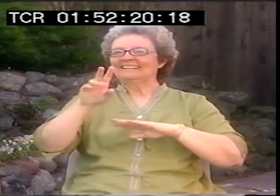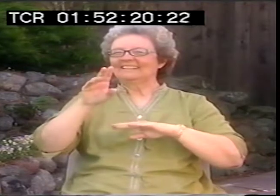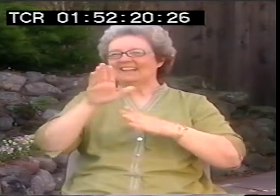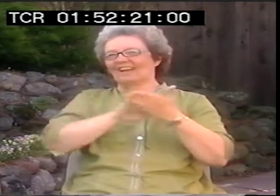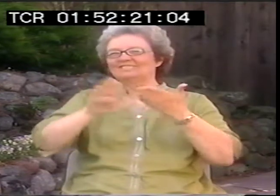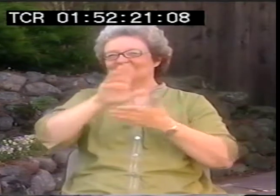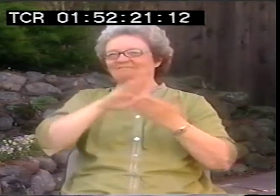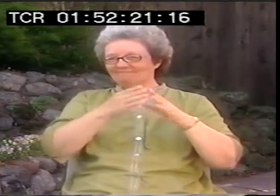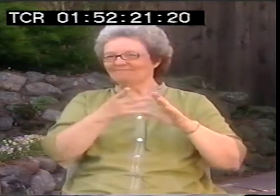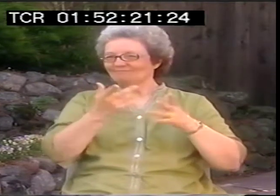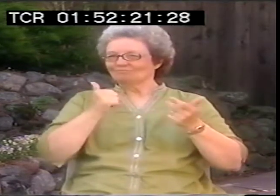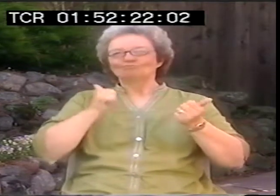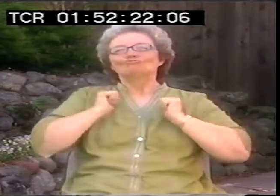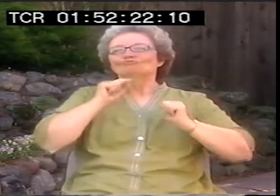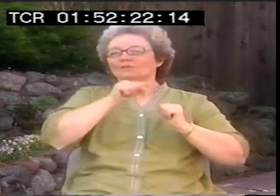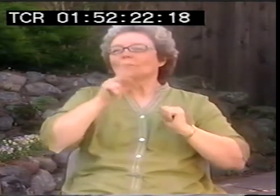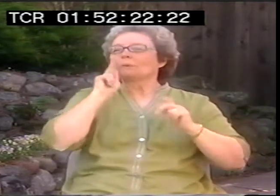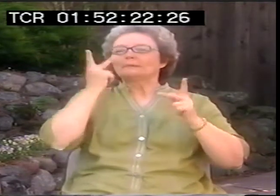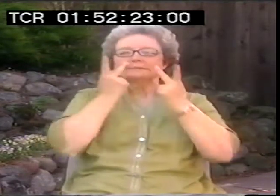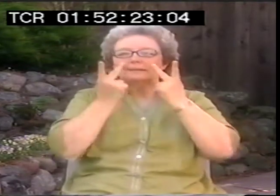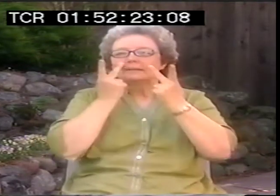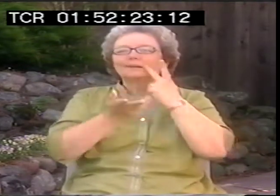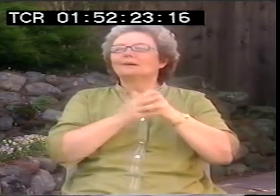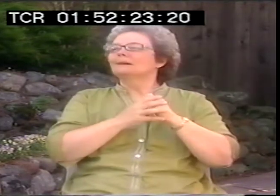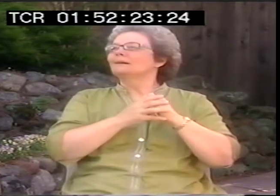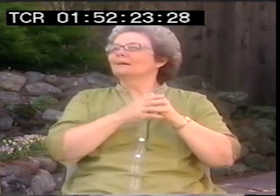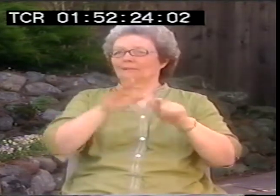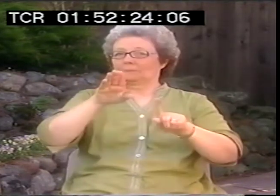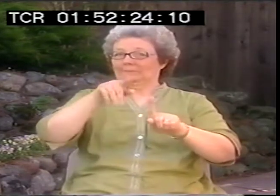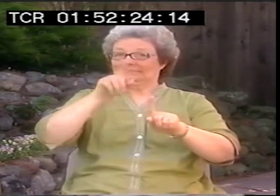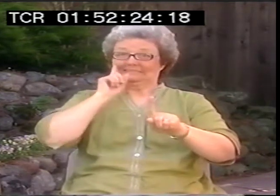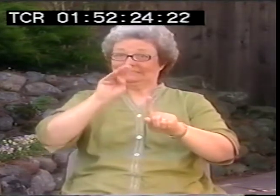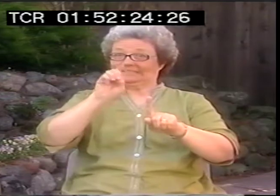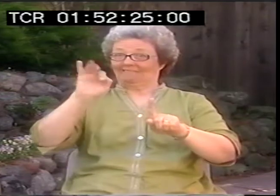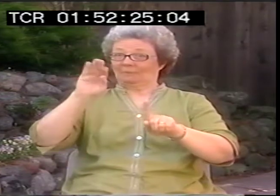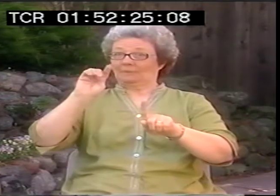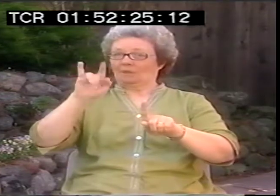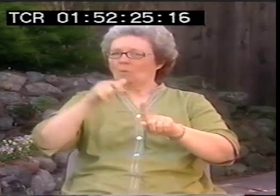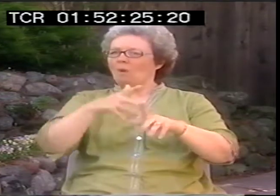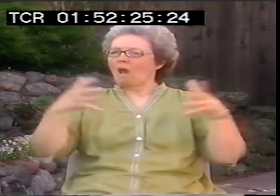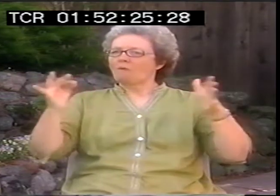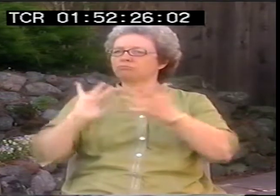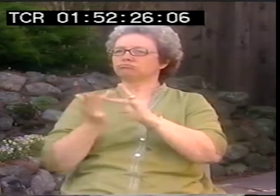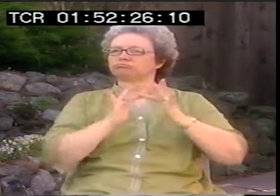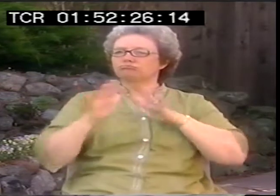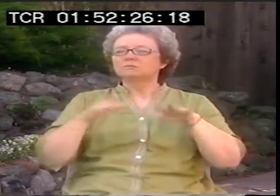And they asked me perform on this deaf talk show. Sometimes people ask me to translate their work, other peoples' work.